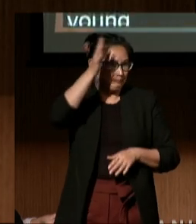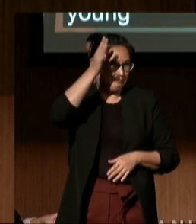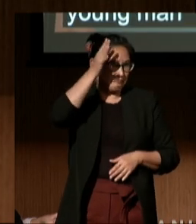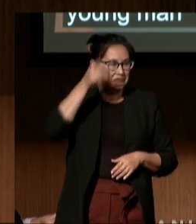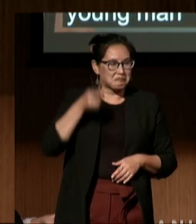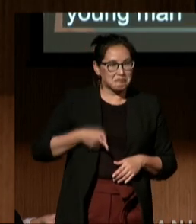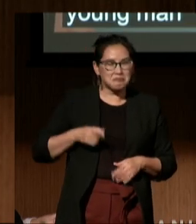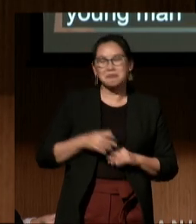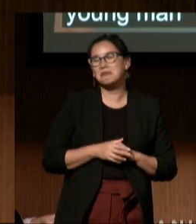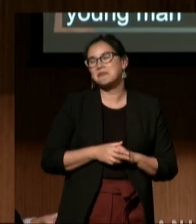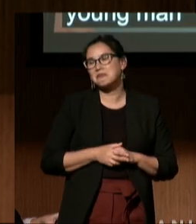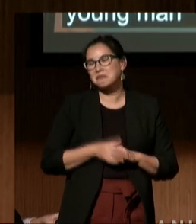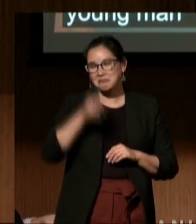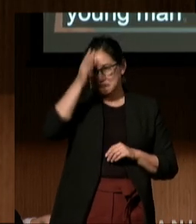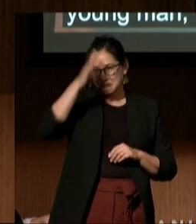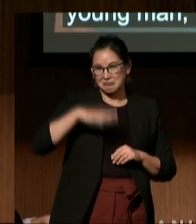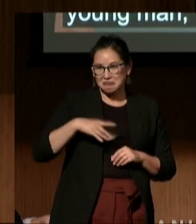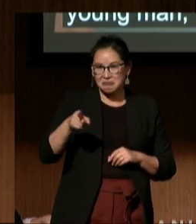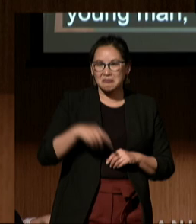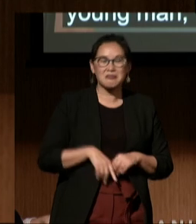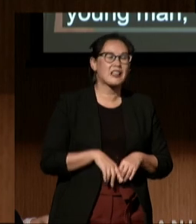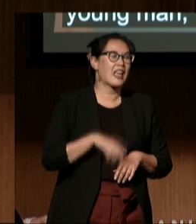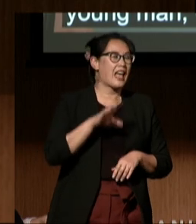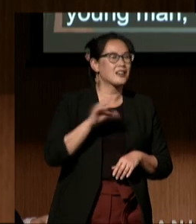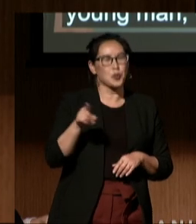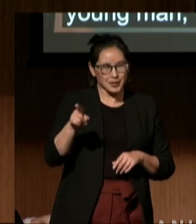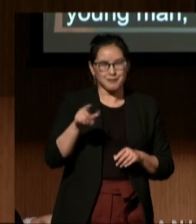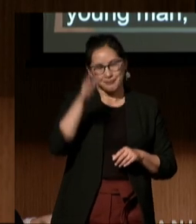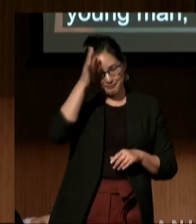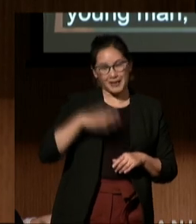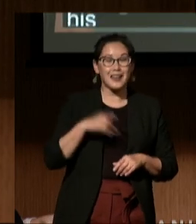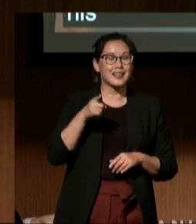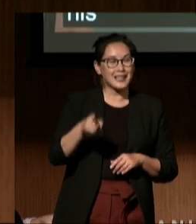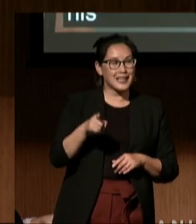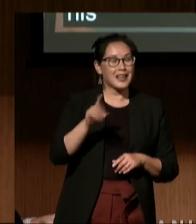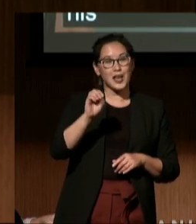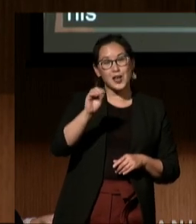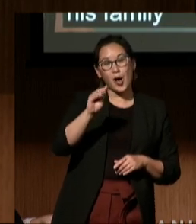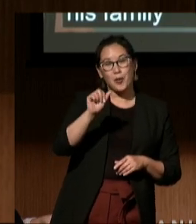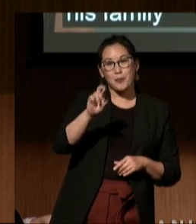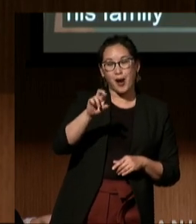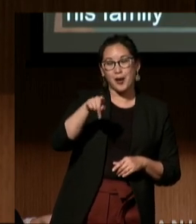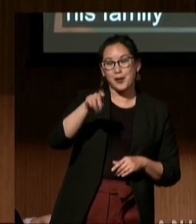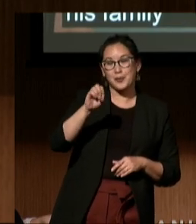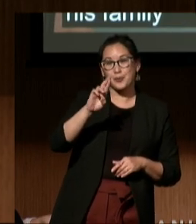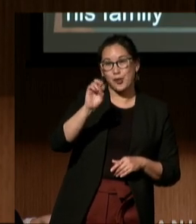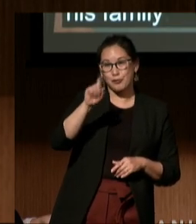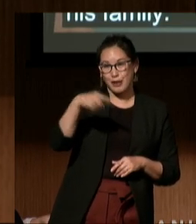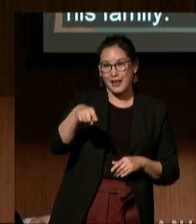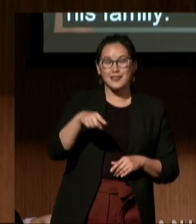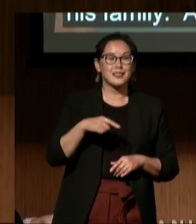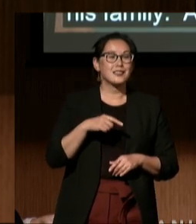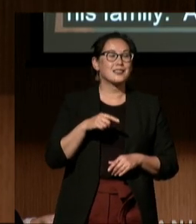He's here right now with his family, and I happened to meet him because